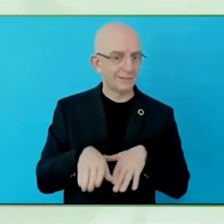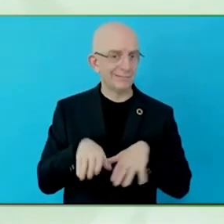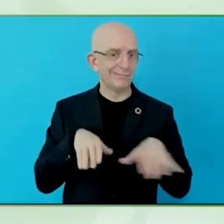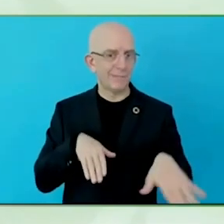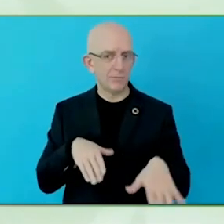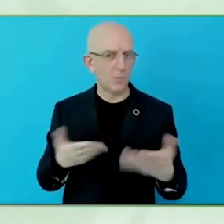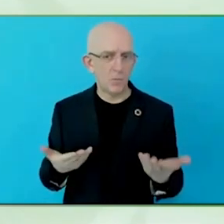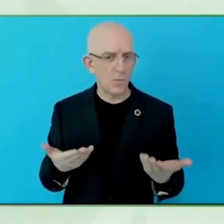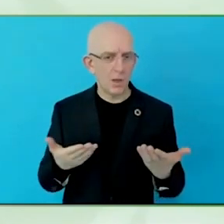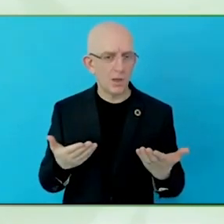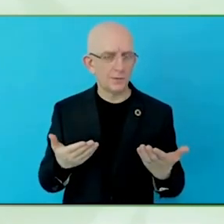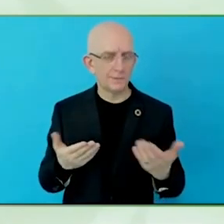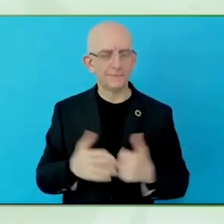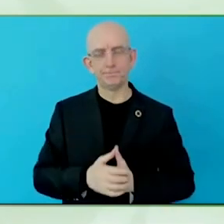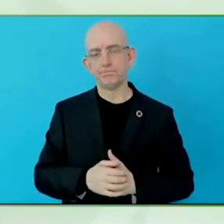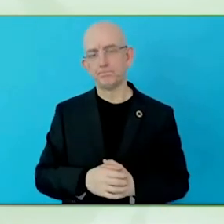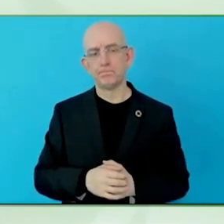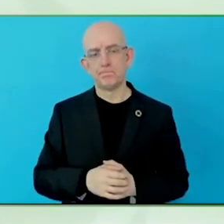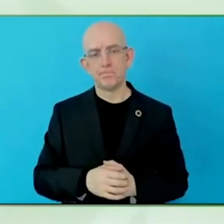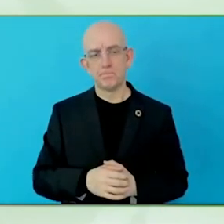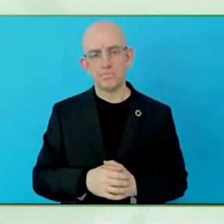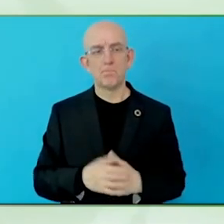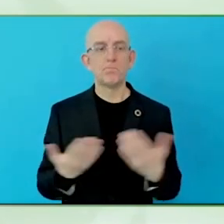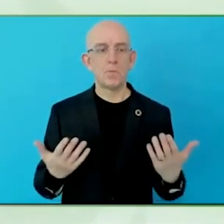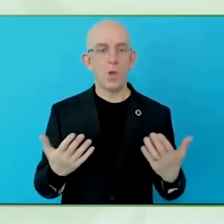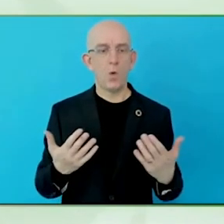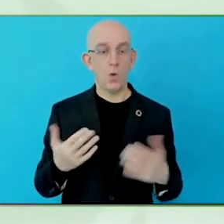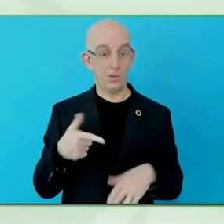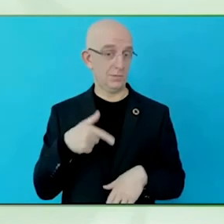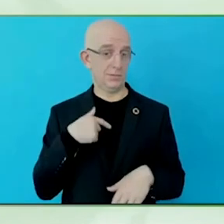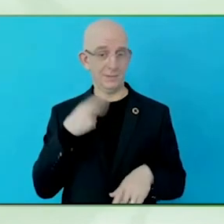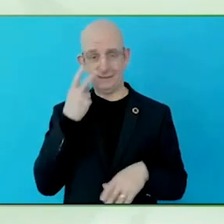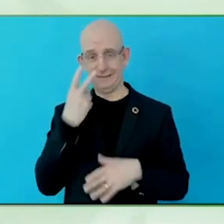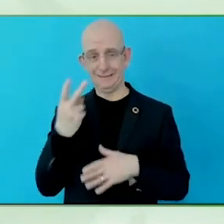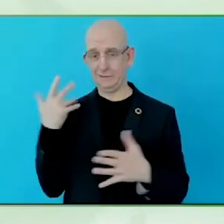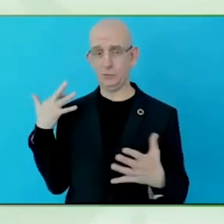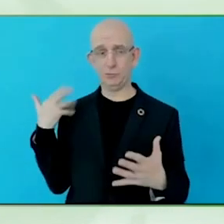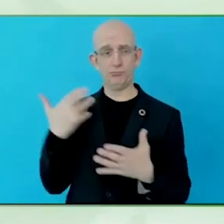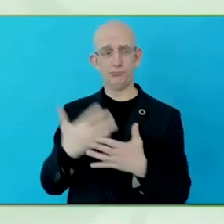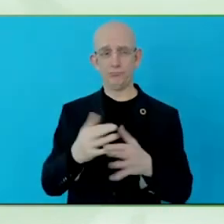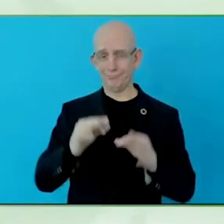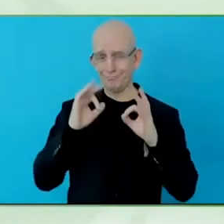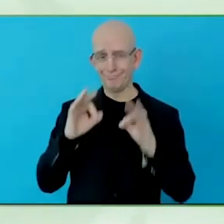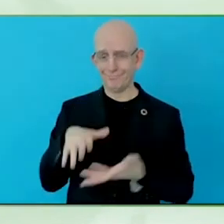say, practical experiences, what would be the next step for policies and practices?